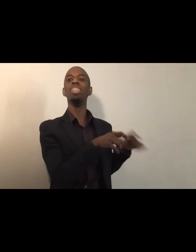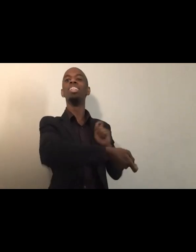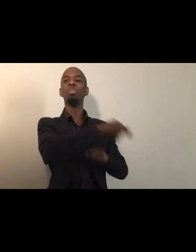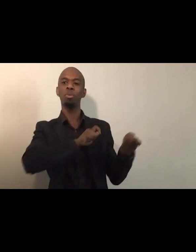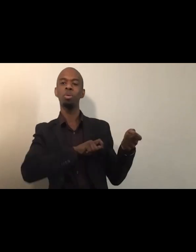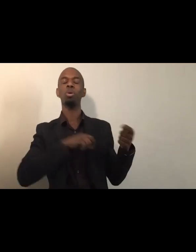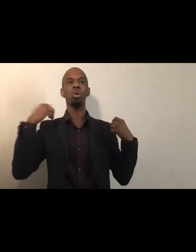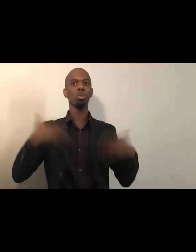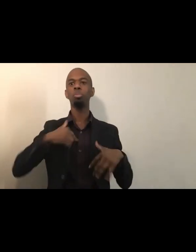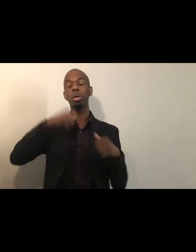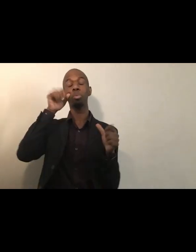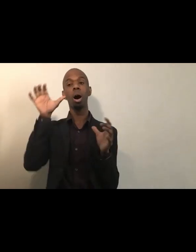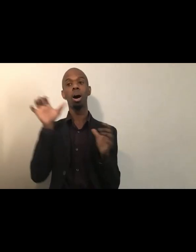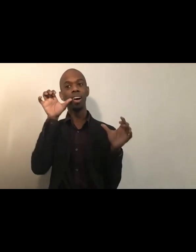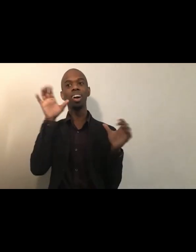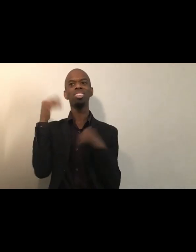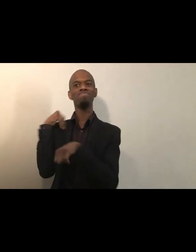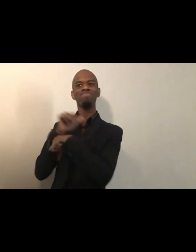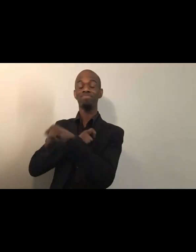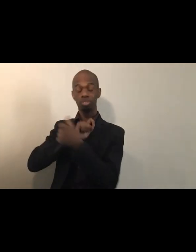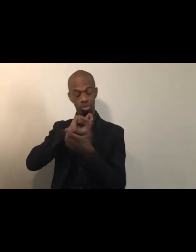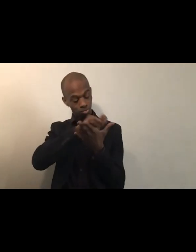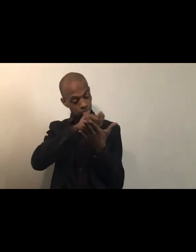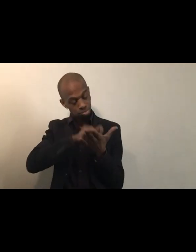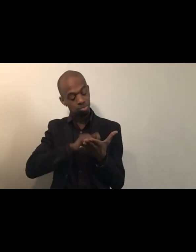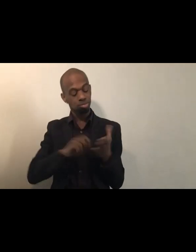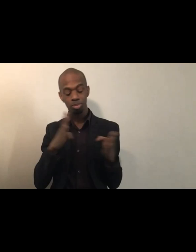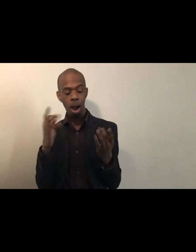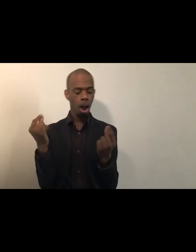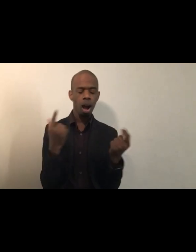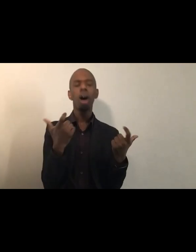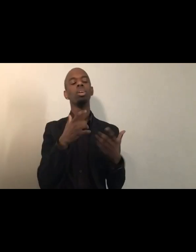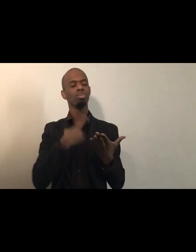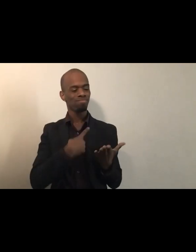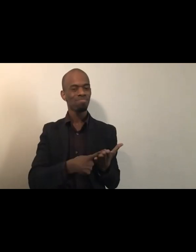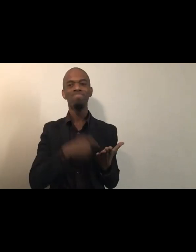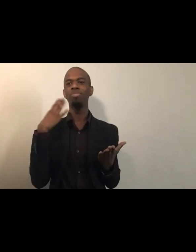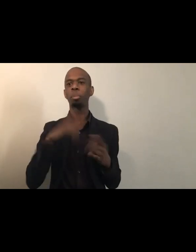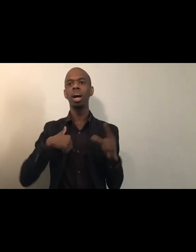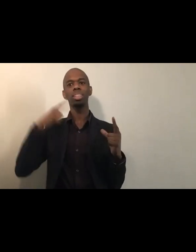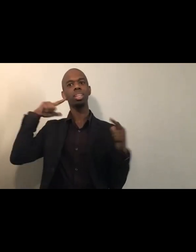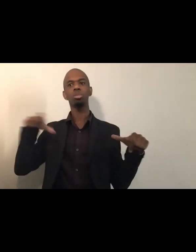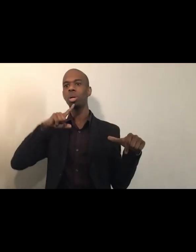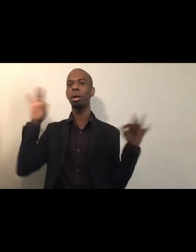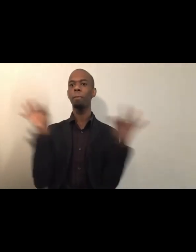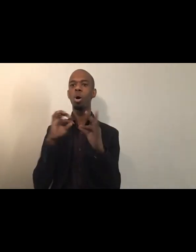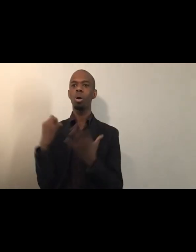But I think it's really important that we seize the time, in the words of Bobby Seale and really kind of engage,